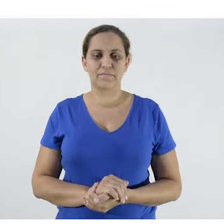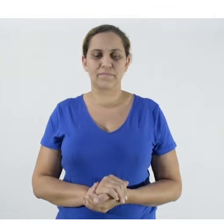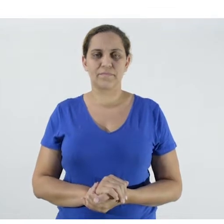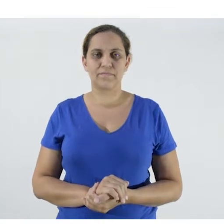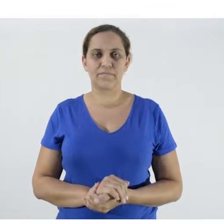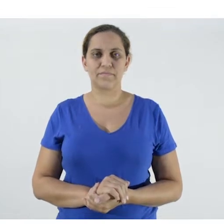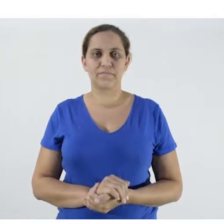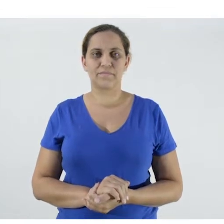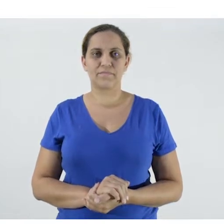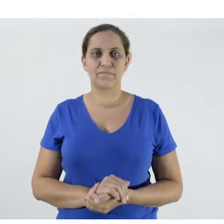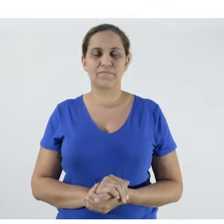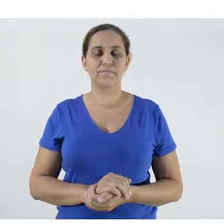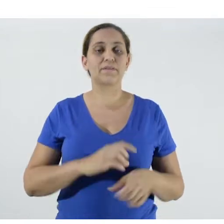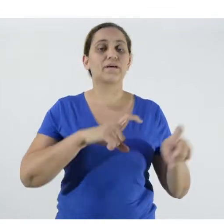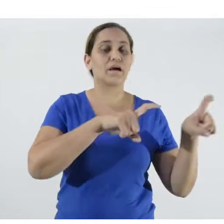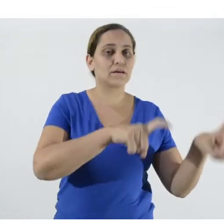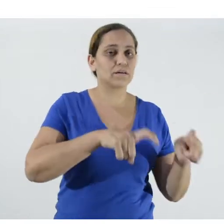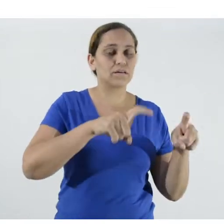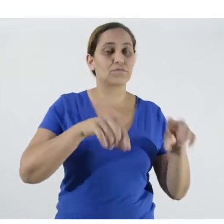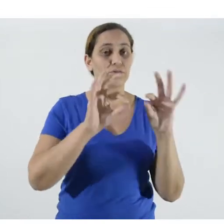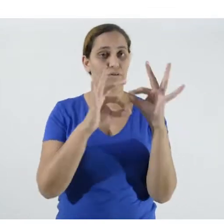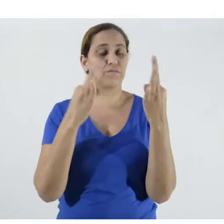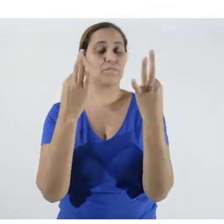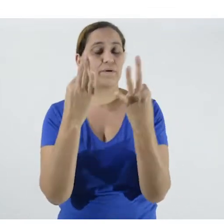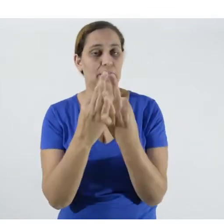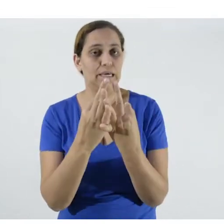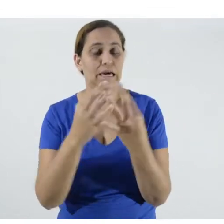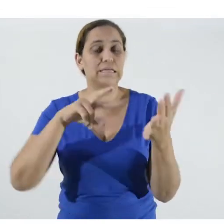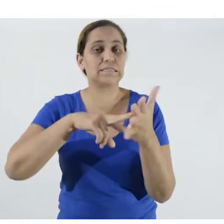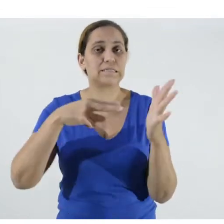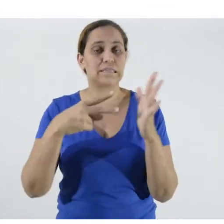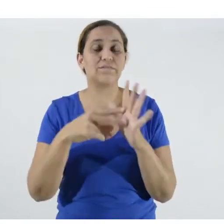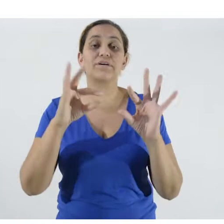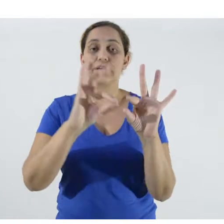of small stature, where the family takes care of their own business and plans this